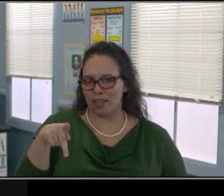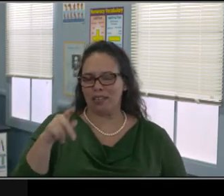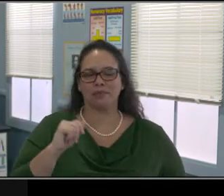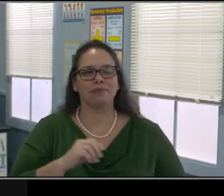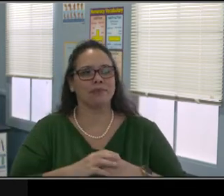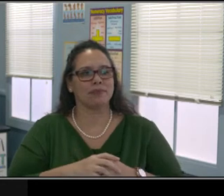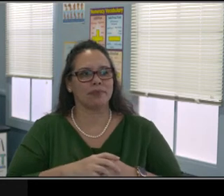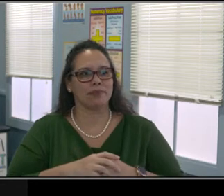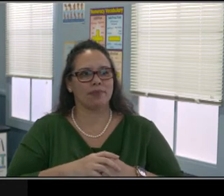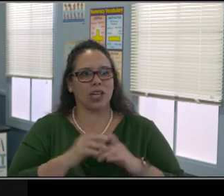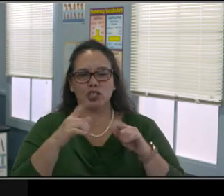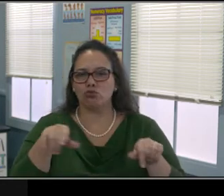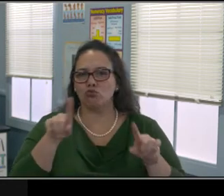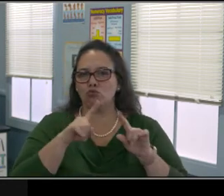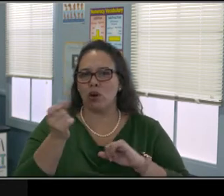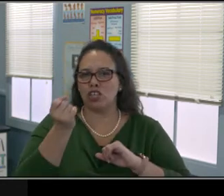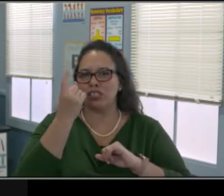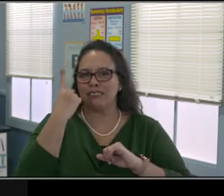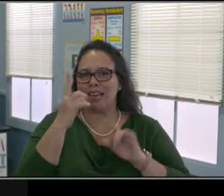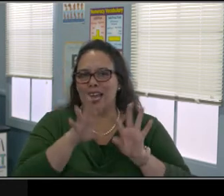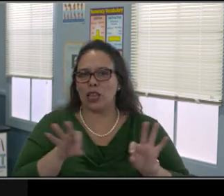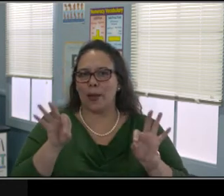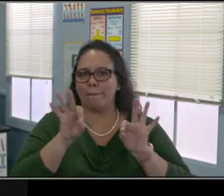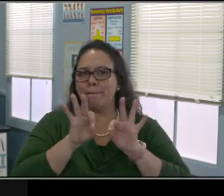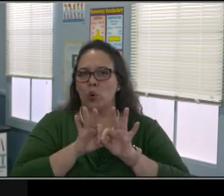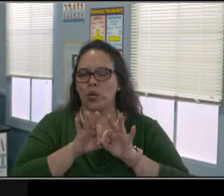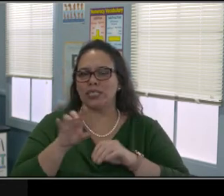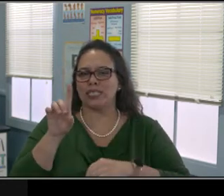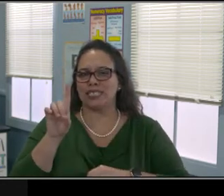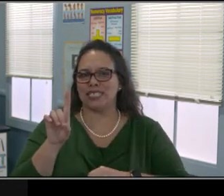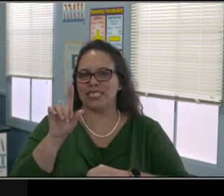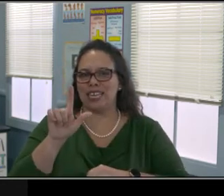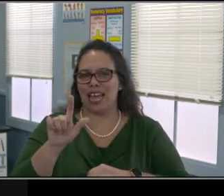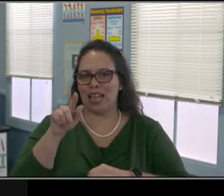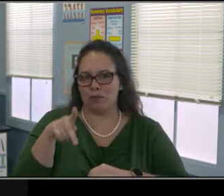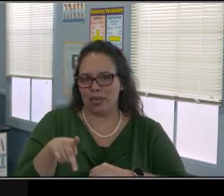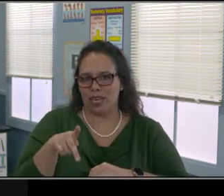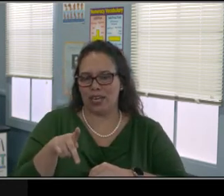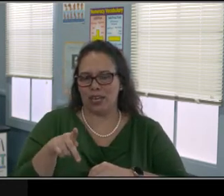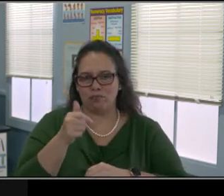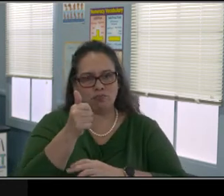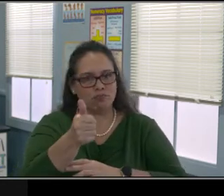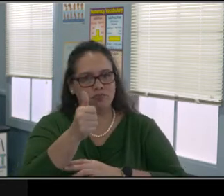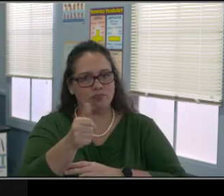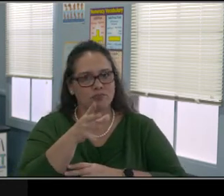or your child is at your home, or at a family's home, or a caregiver's home and the instructor or the teacher